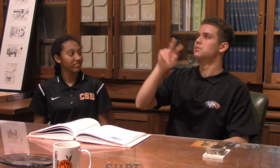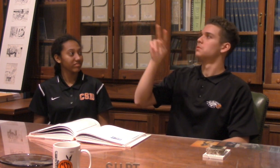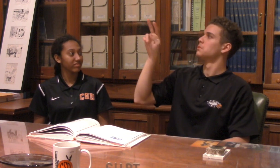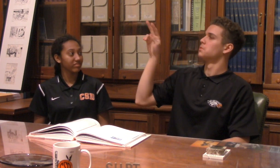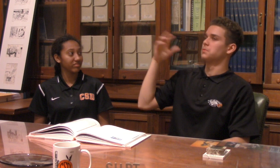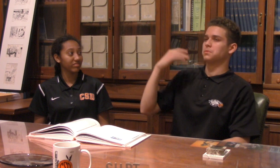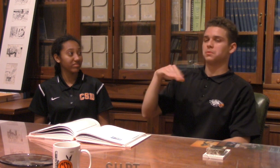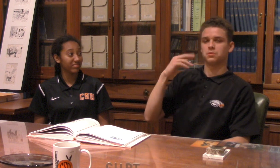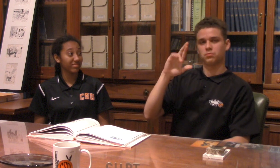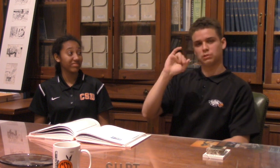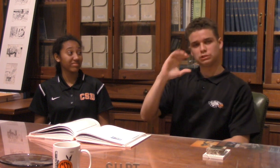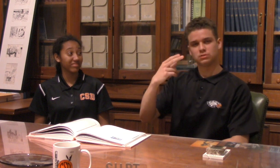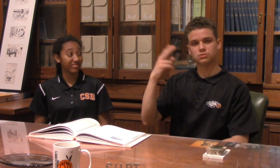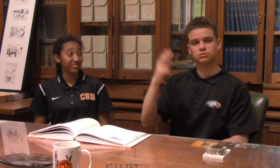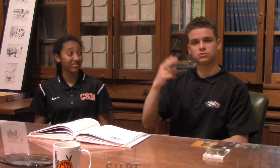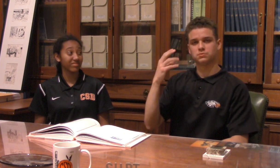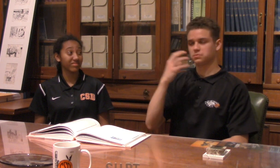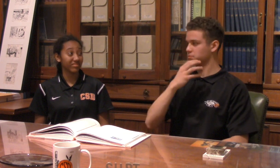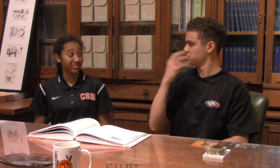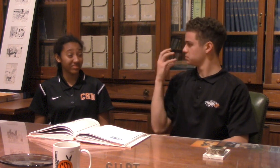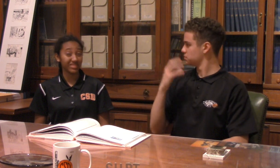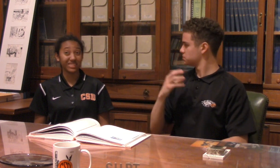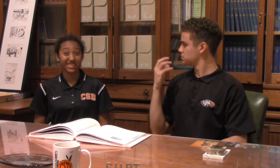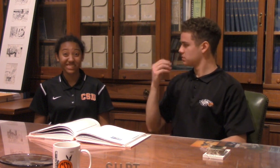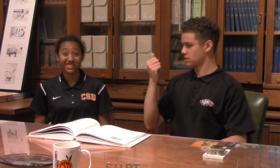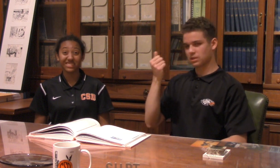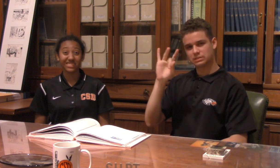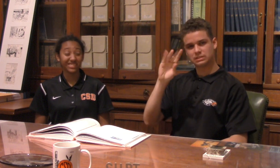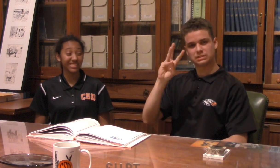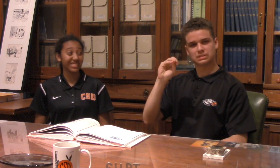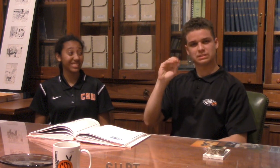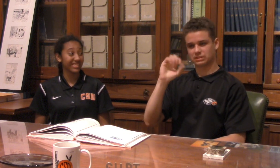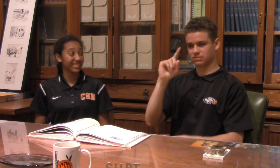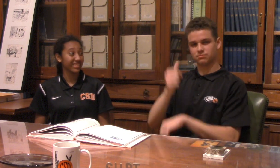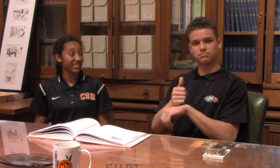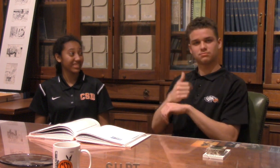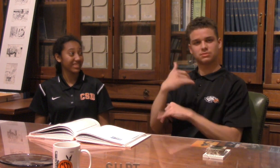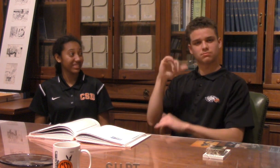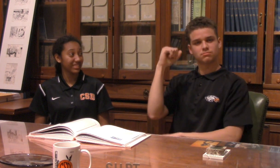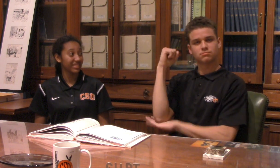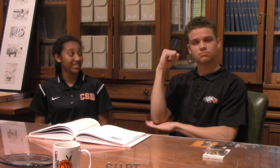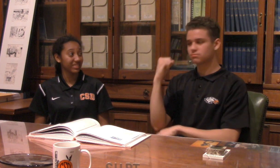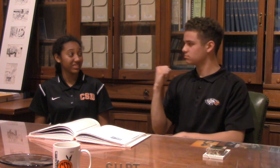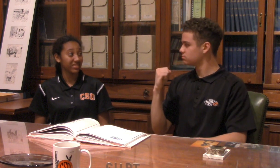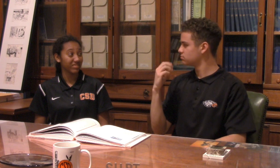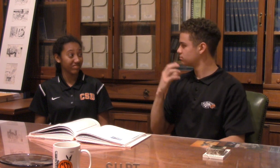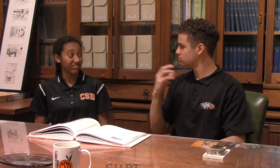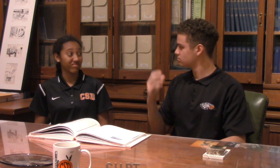It's amazing to see the rich history of CSD here. CSD is still standing strong since its establishment in 1860!